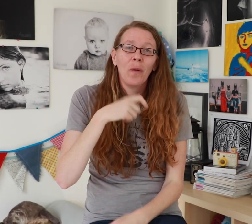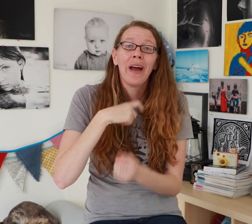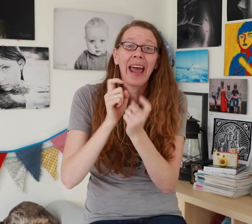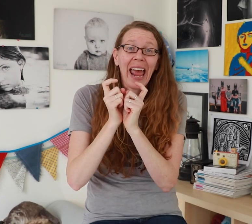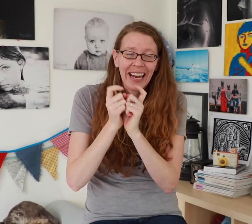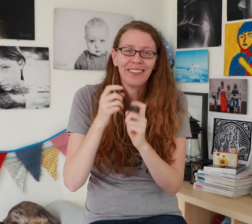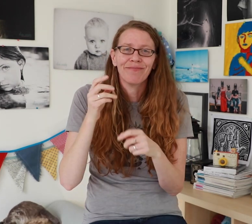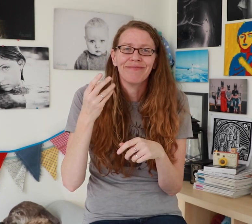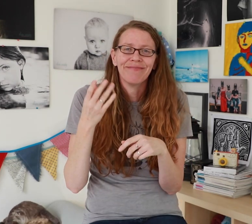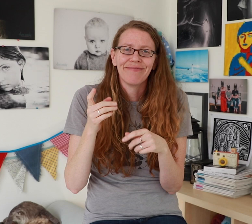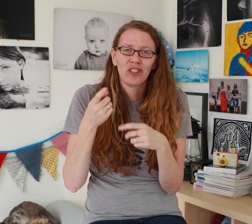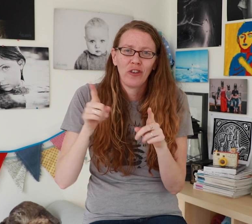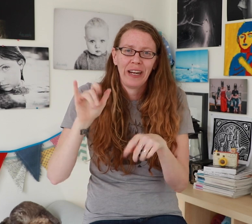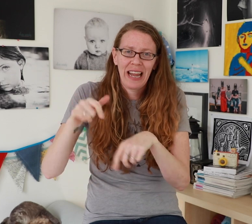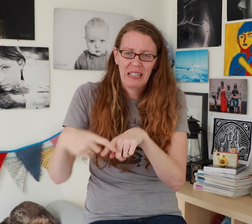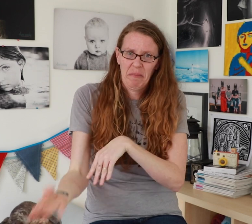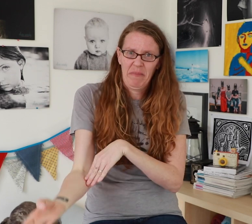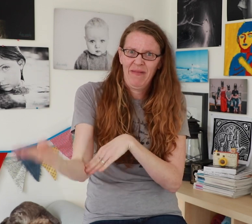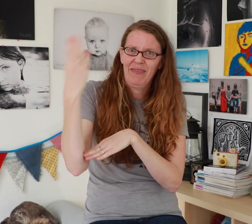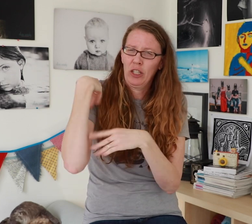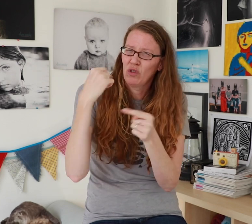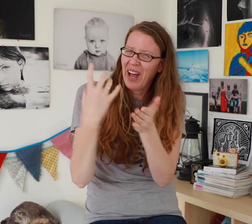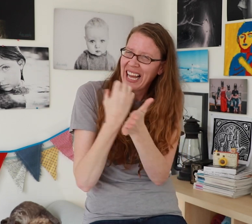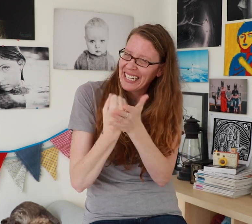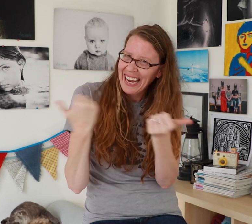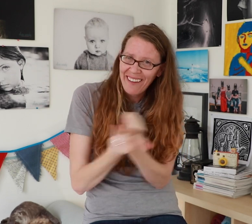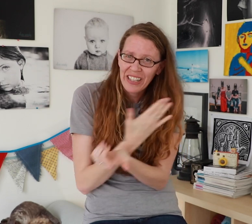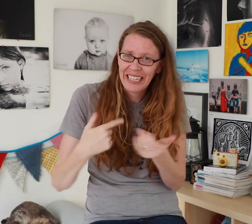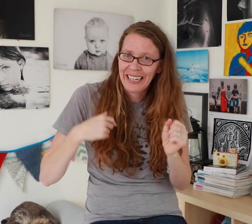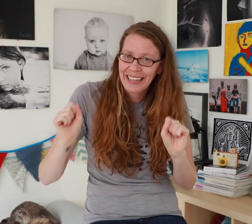Anyway, yeah, I do a lot of editing in the mornings, basically I try to do everything that I can